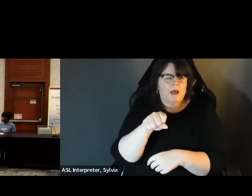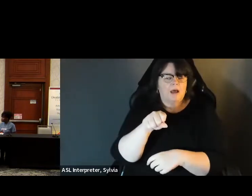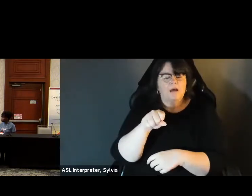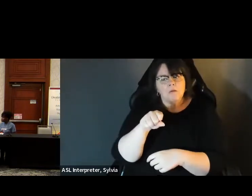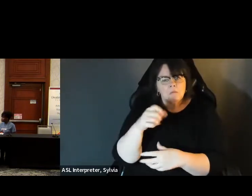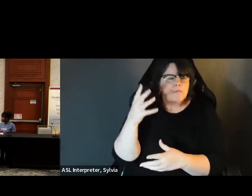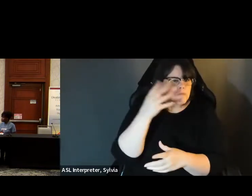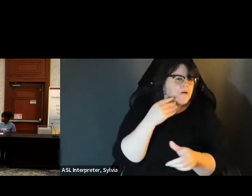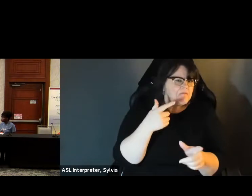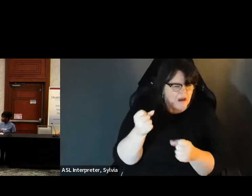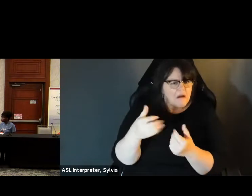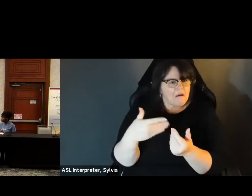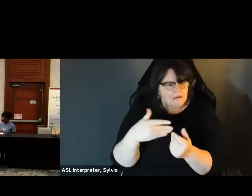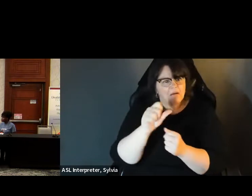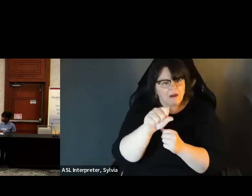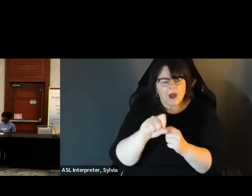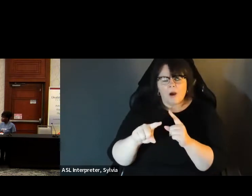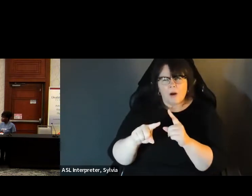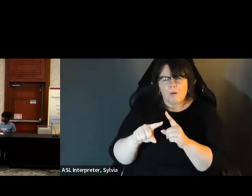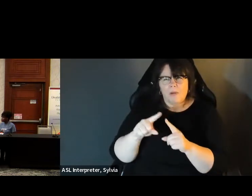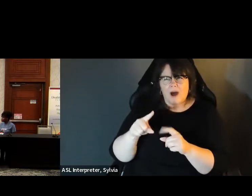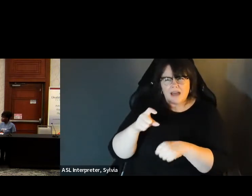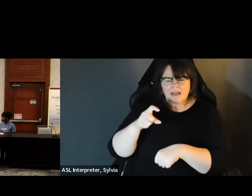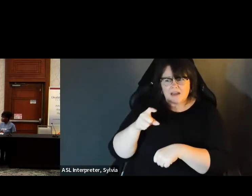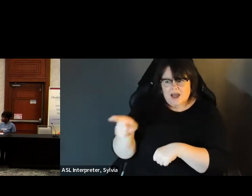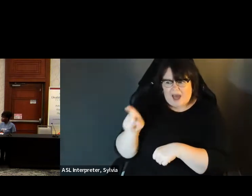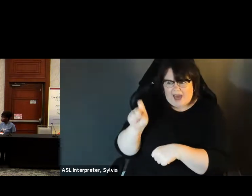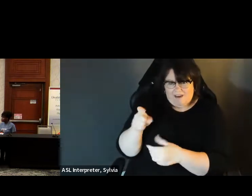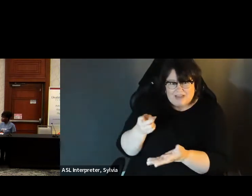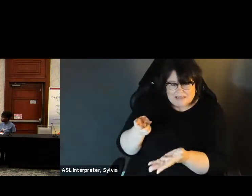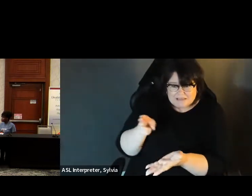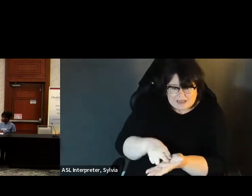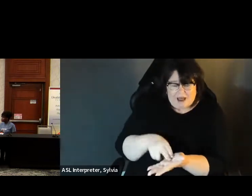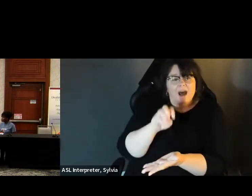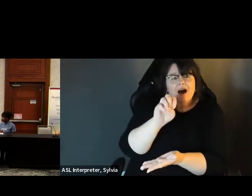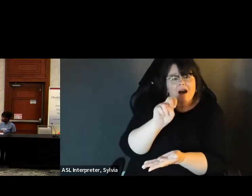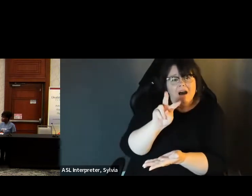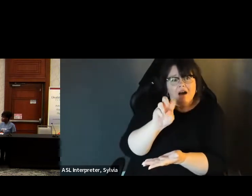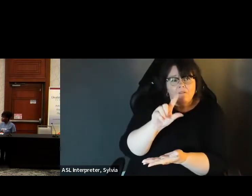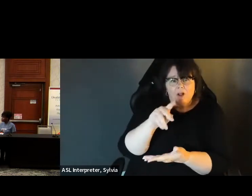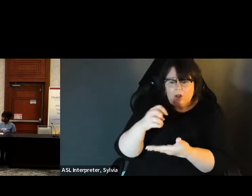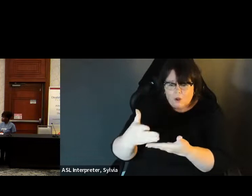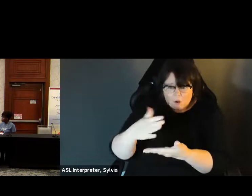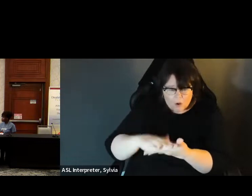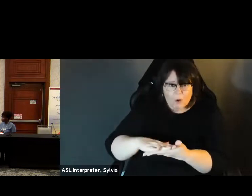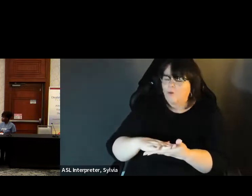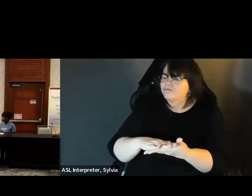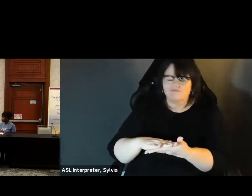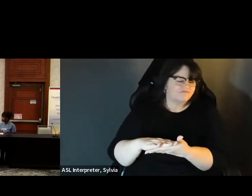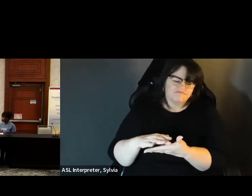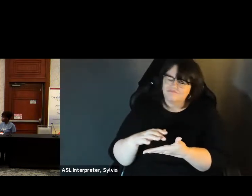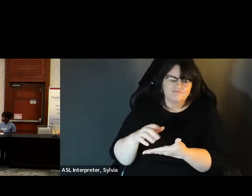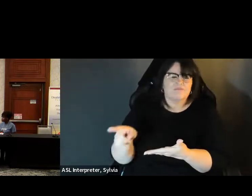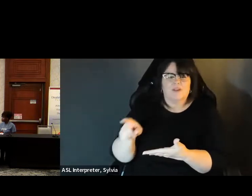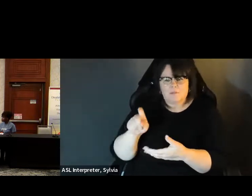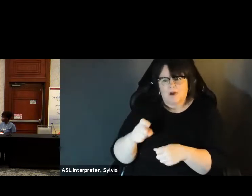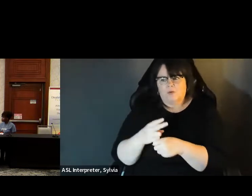But when it came to signing the envelope she still kind of had issues and had to use an app called Be my eyes to do that